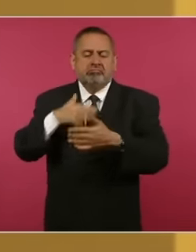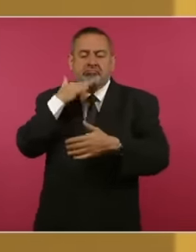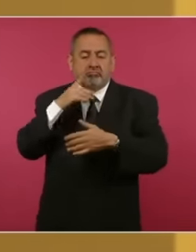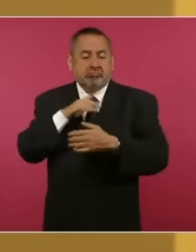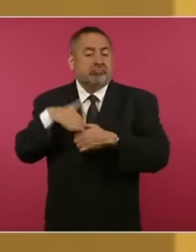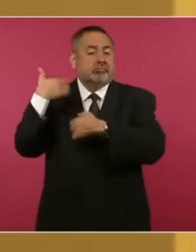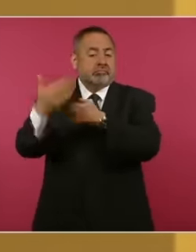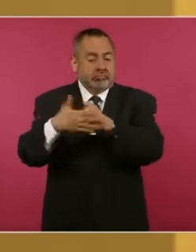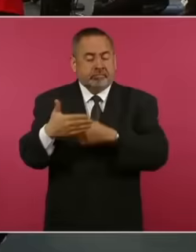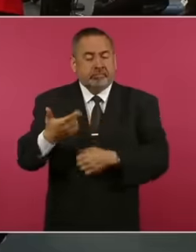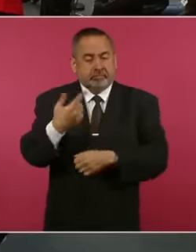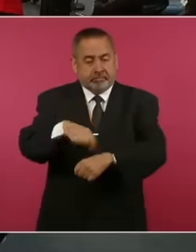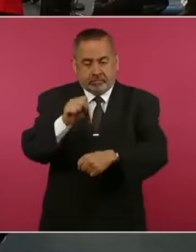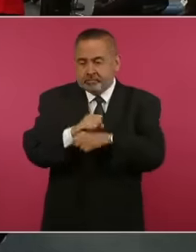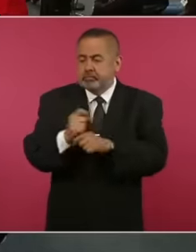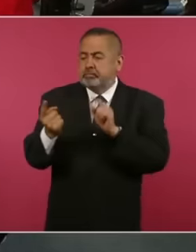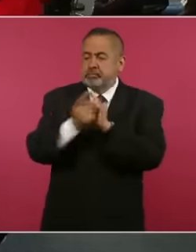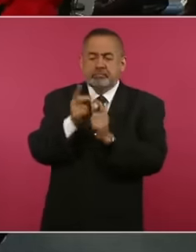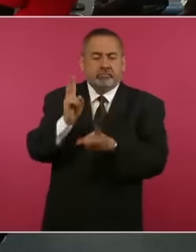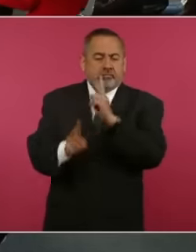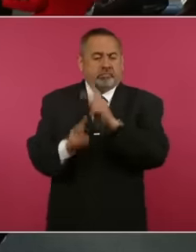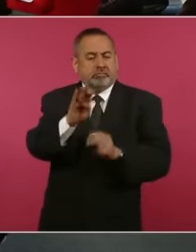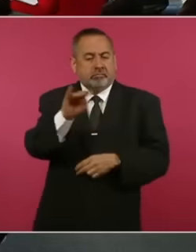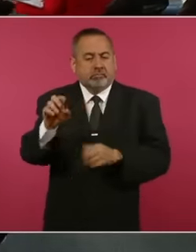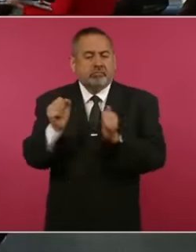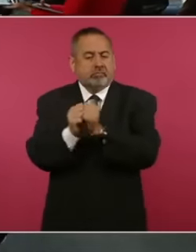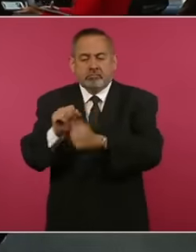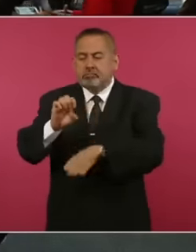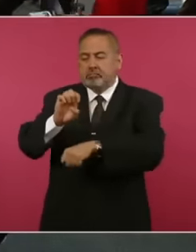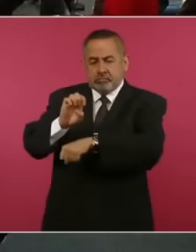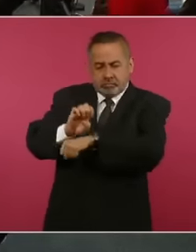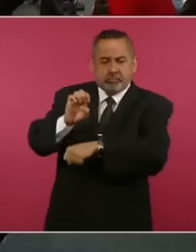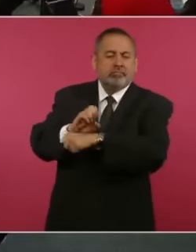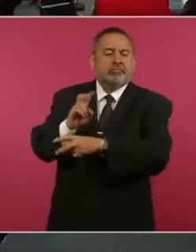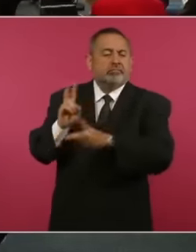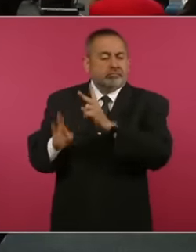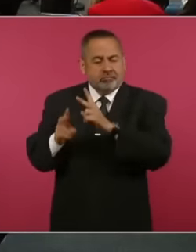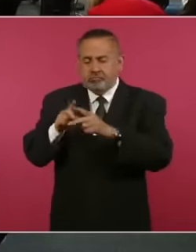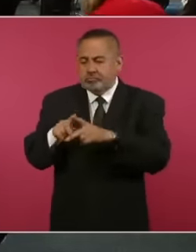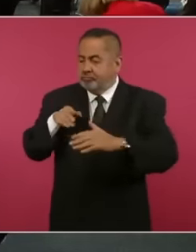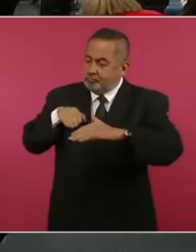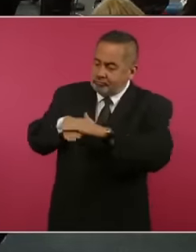President Biden and I will expose the issue of Ecuador and its decision to break into the Mexican embassy